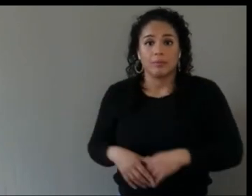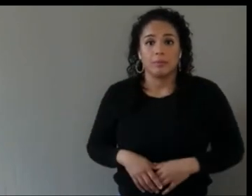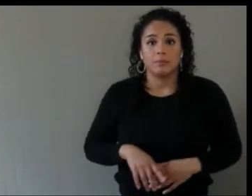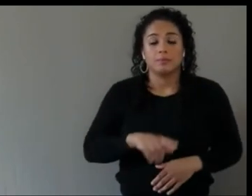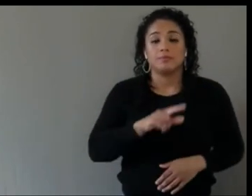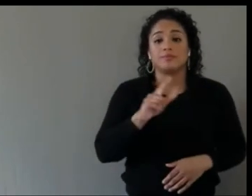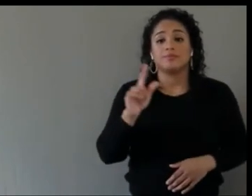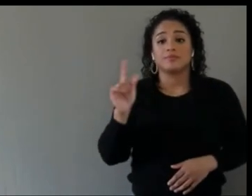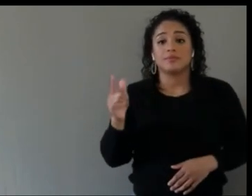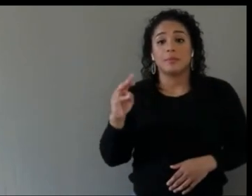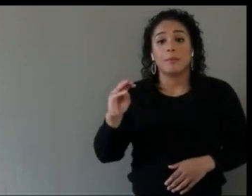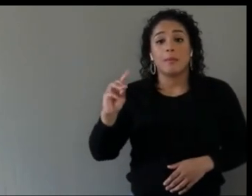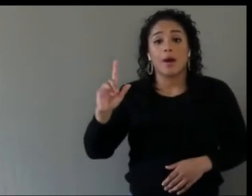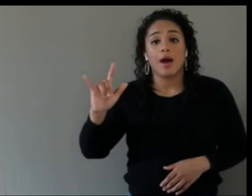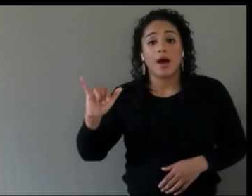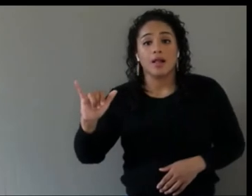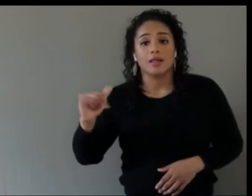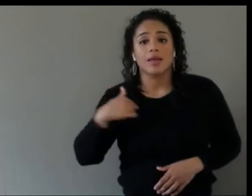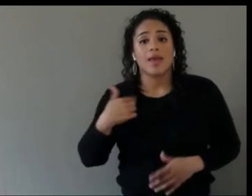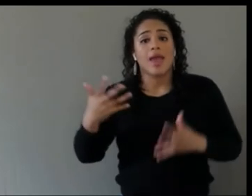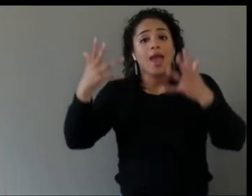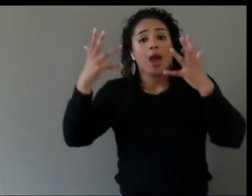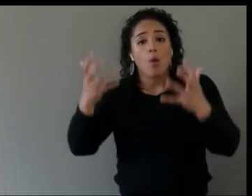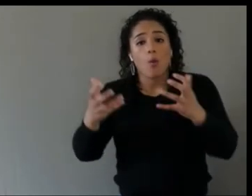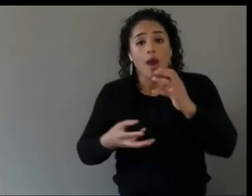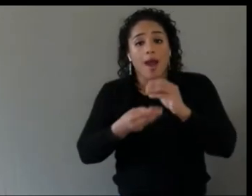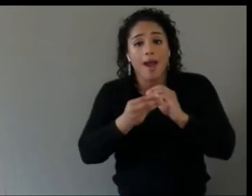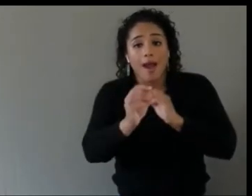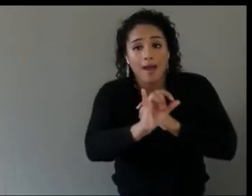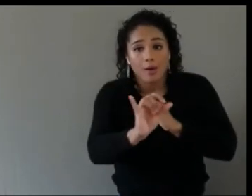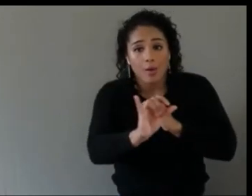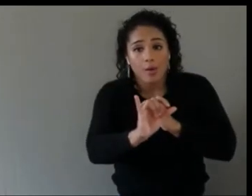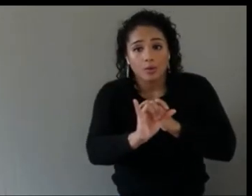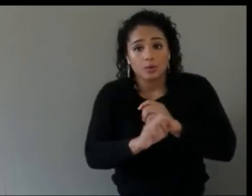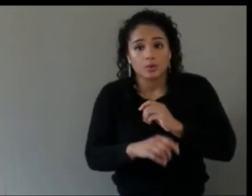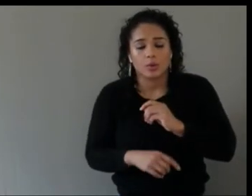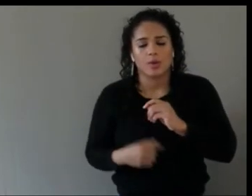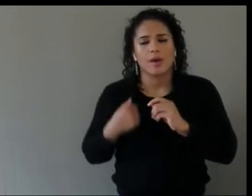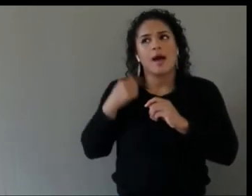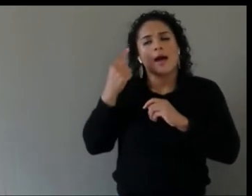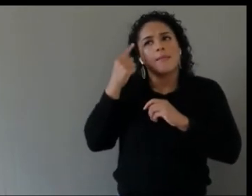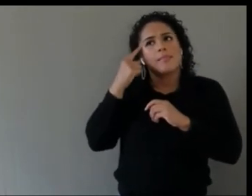Yeah, I’m thinking about what Christine said about sort of the end-to-end experience,